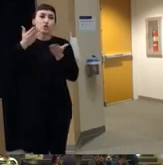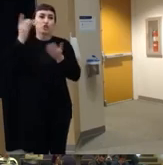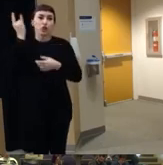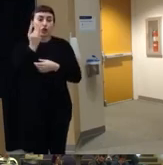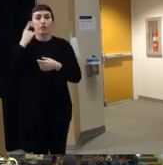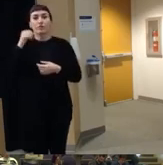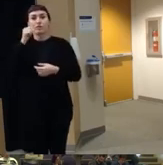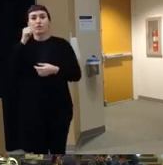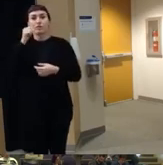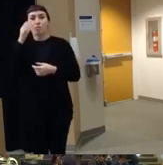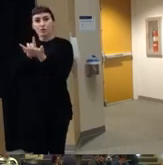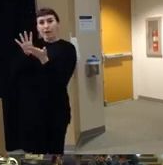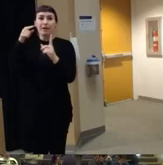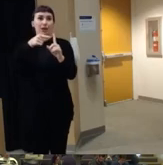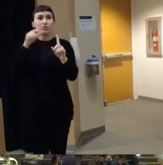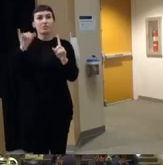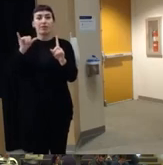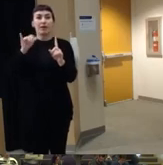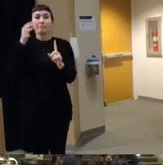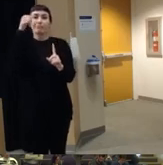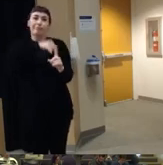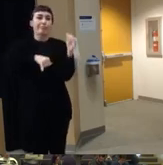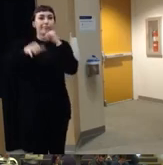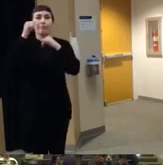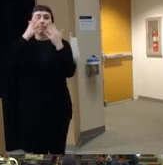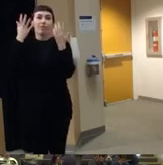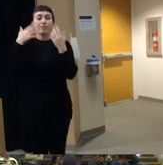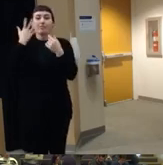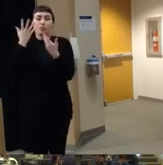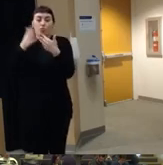kicked him out you know he was just like being goofy you know outside the bar or whatever but I